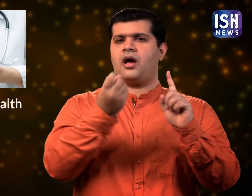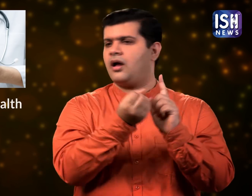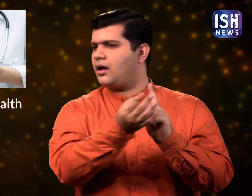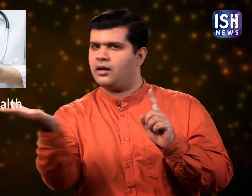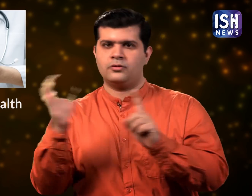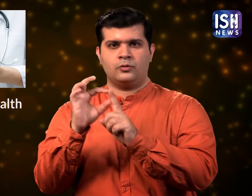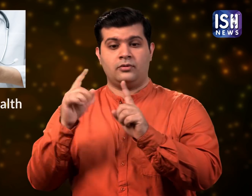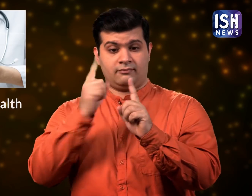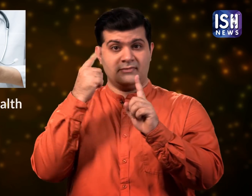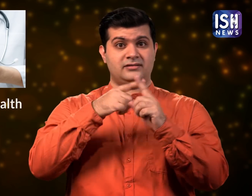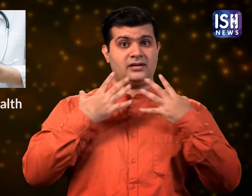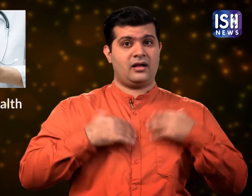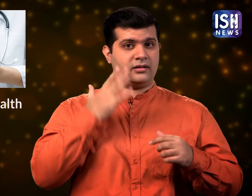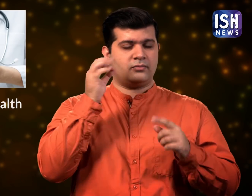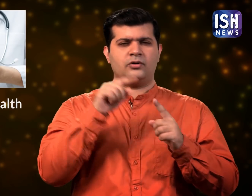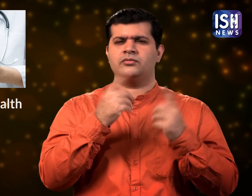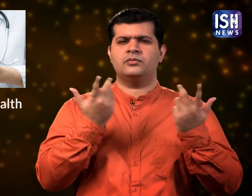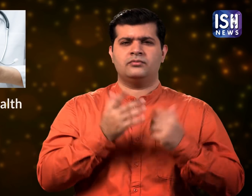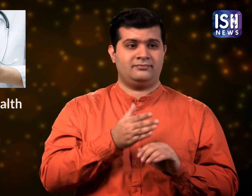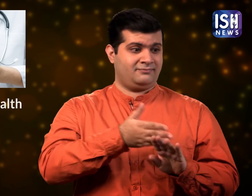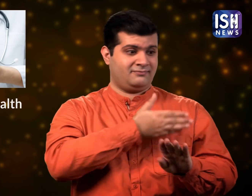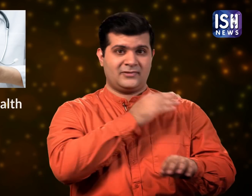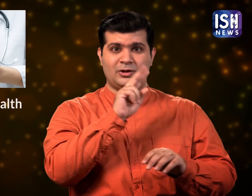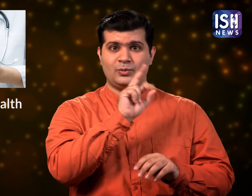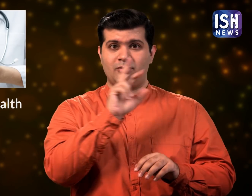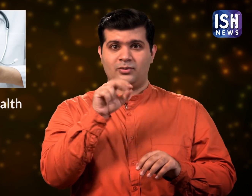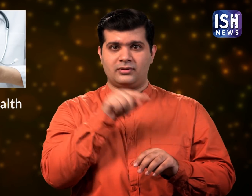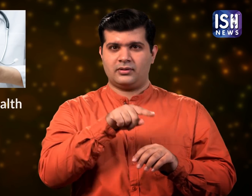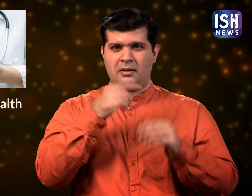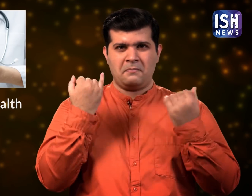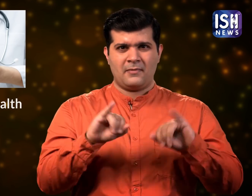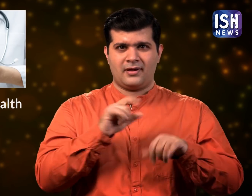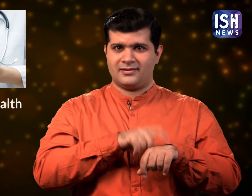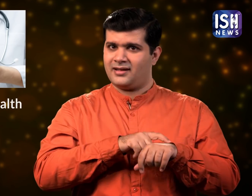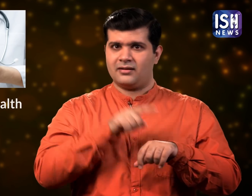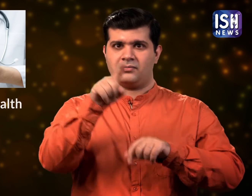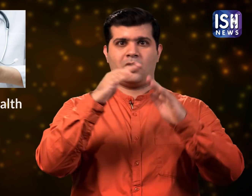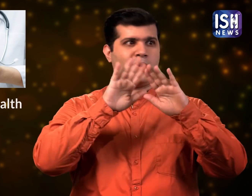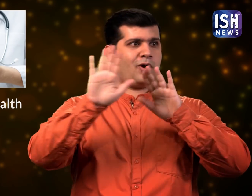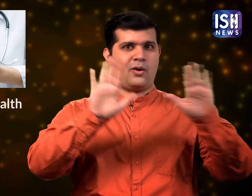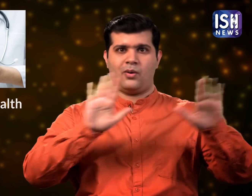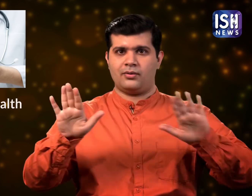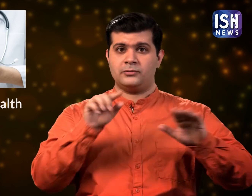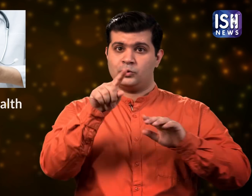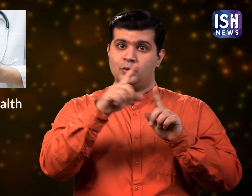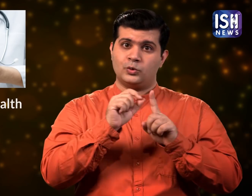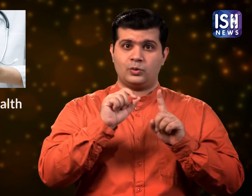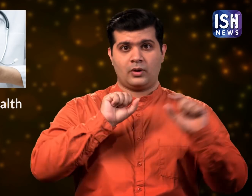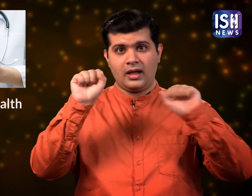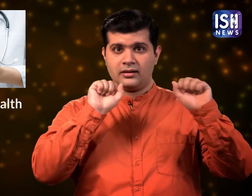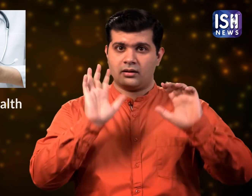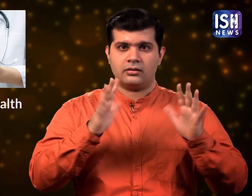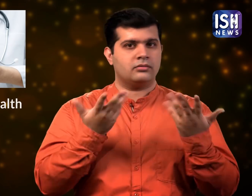Health should be priority and other things can follow. It is important because, 2020 was a bad time, you were at home, with no possiblity to excercise,